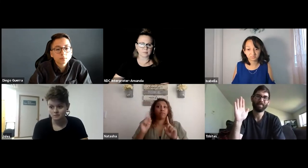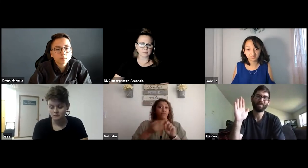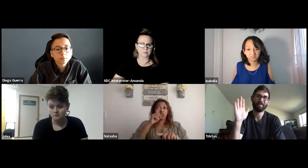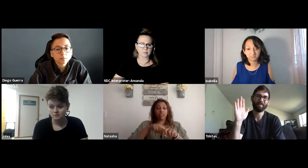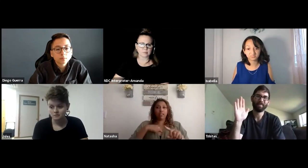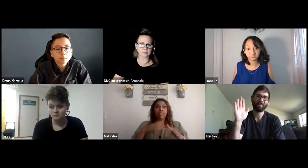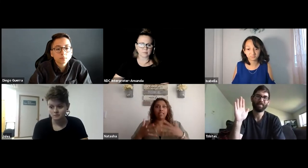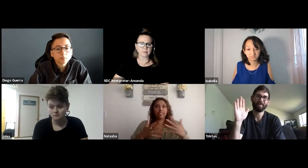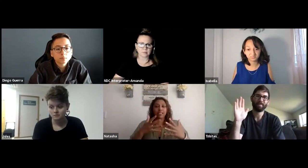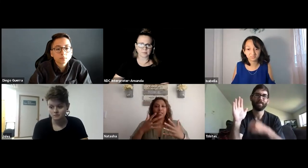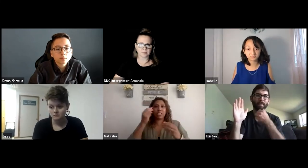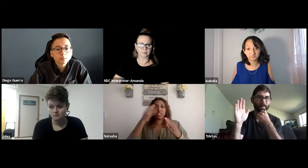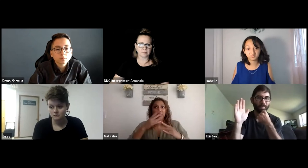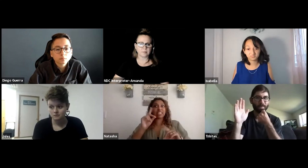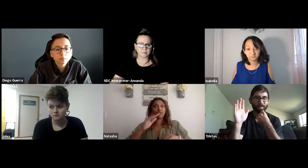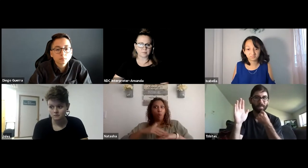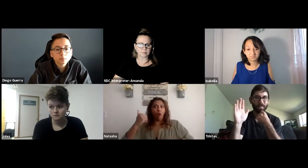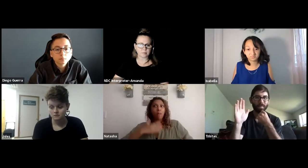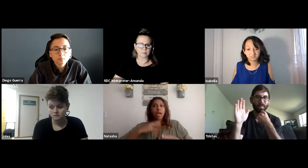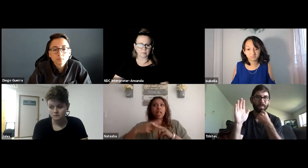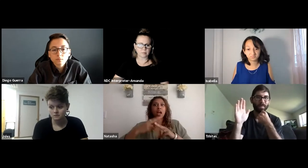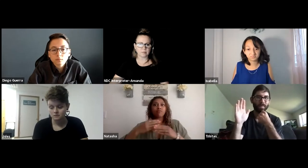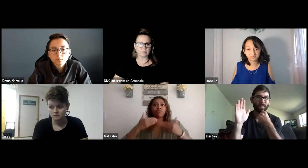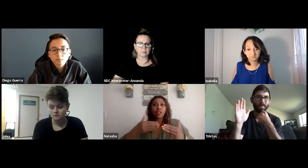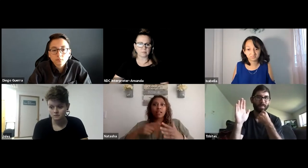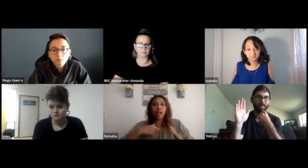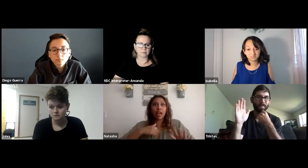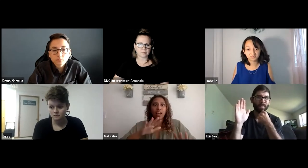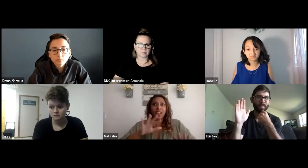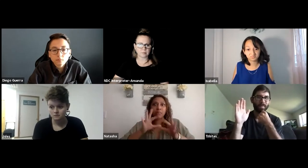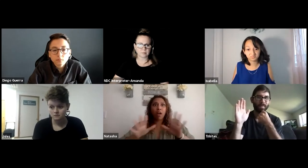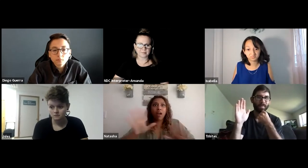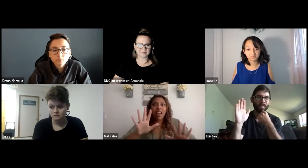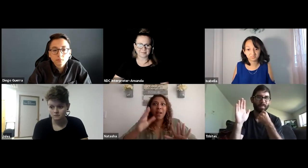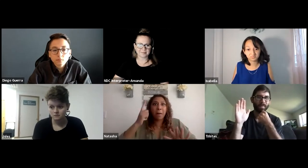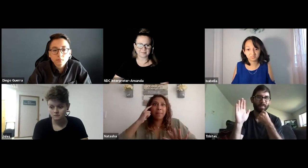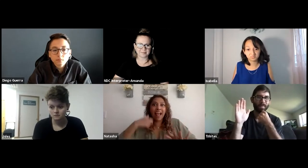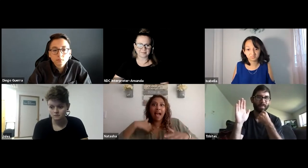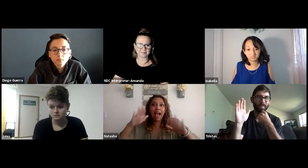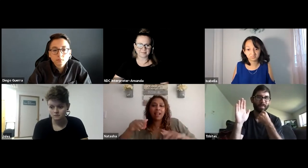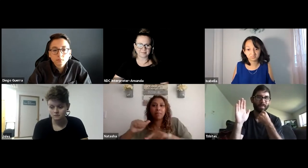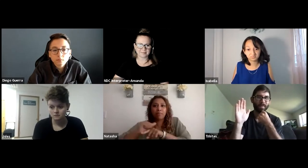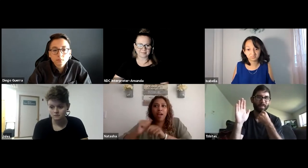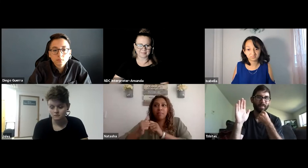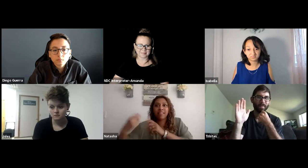So things went really smooth for me. The first time I was a little anxious and the professor called me and asked me to go ahead and present.